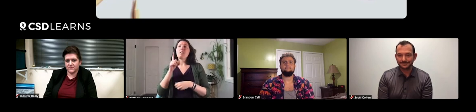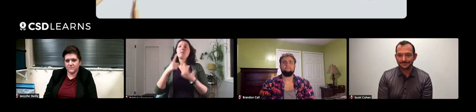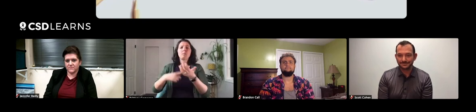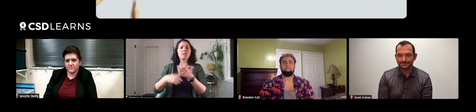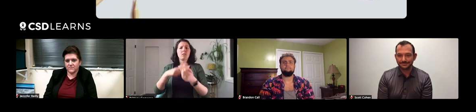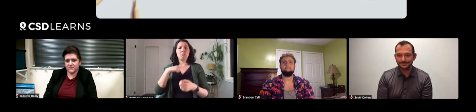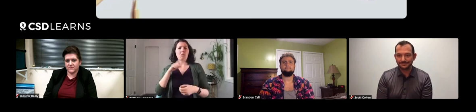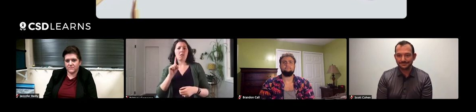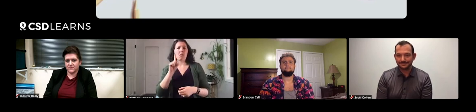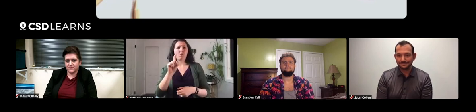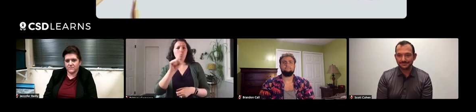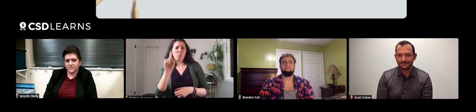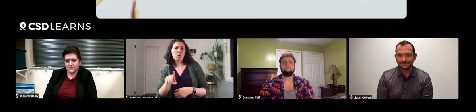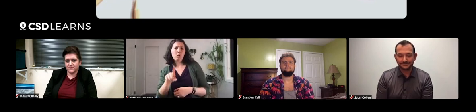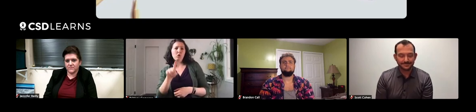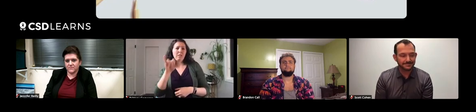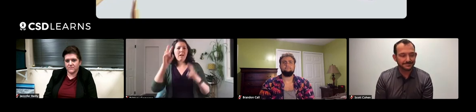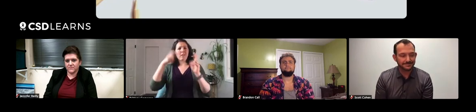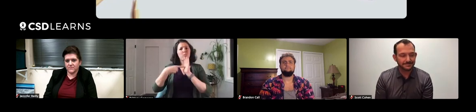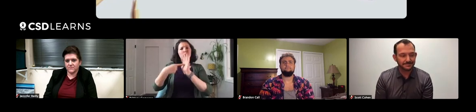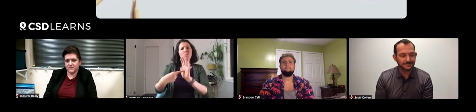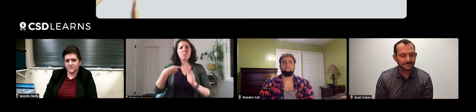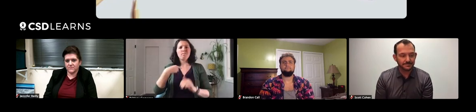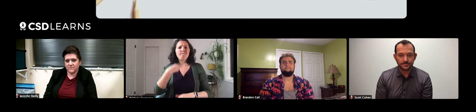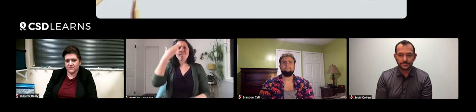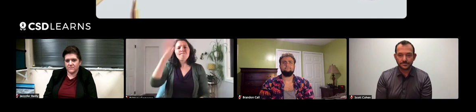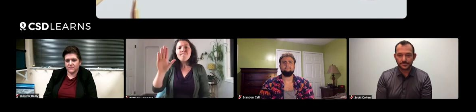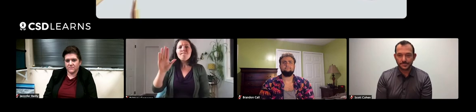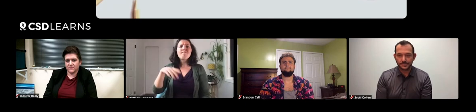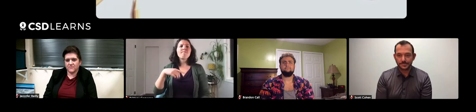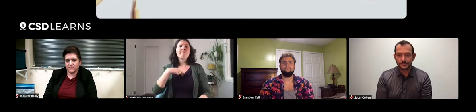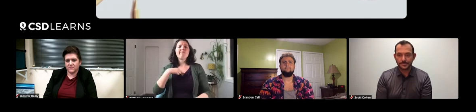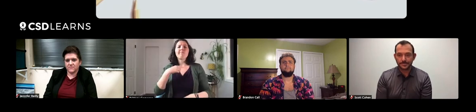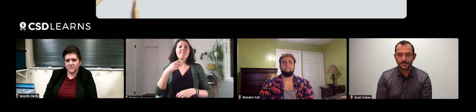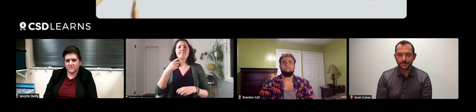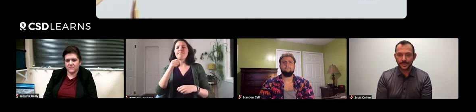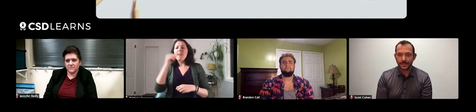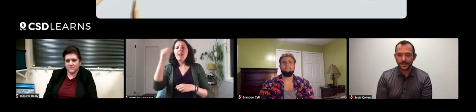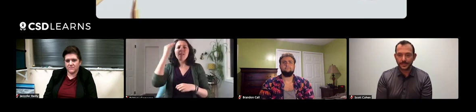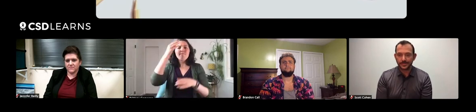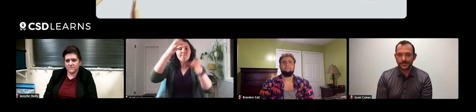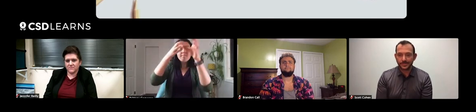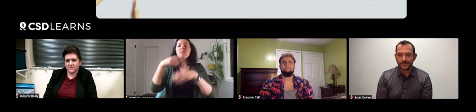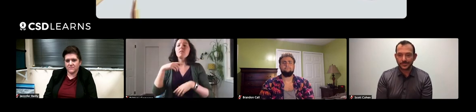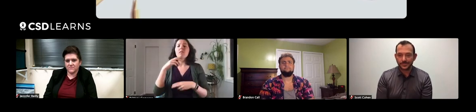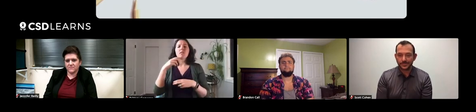Sometimes I would ask a question that would show that I didn't know the answer because I didn't have that knowledge.